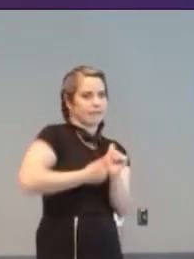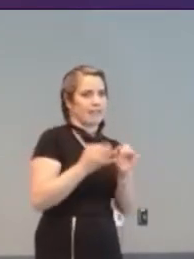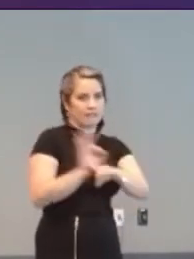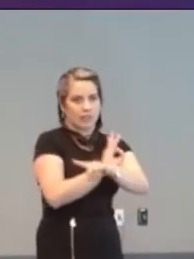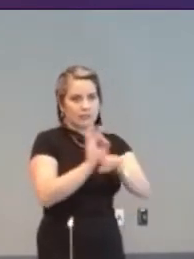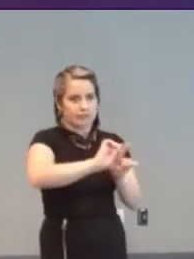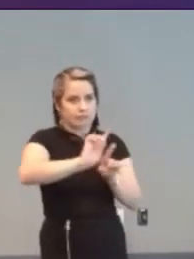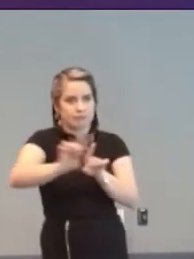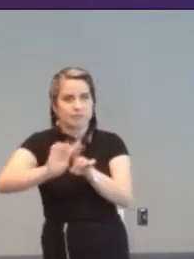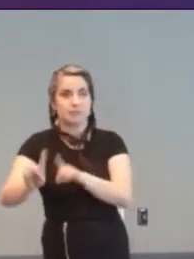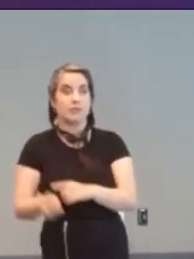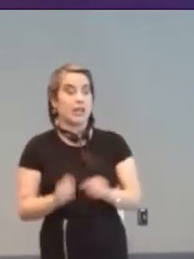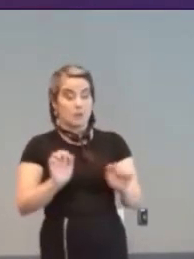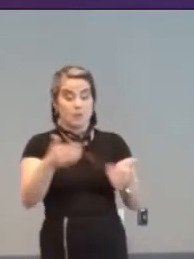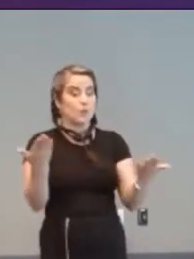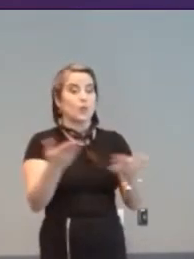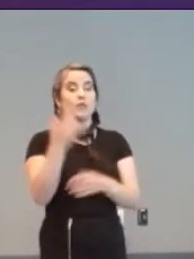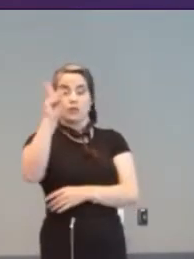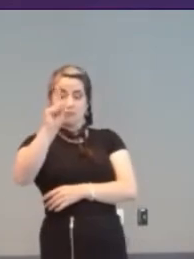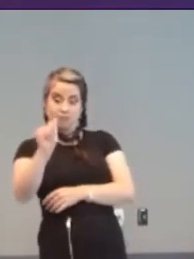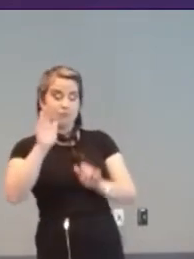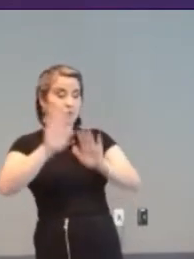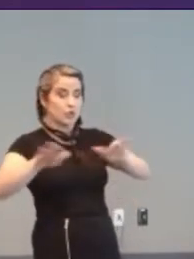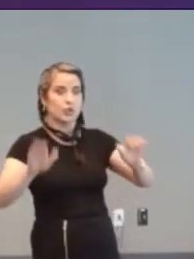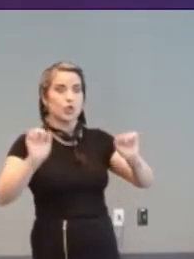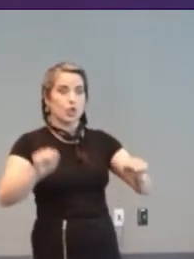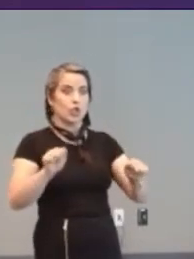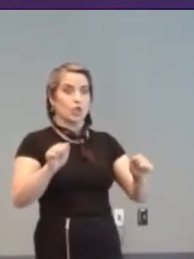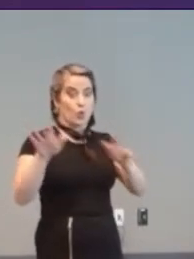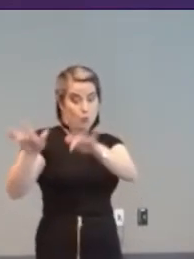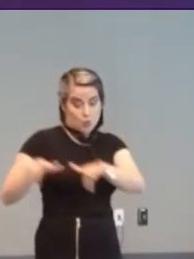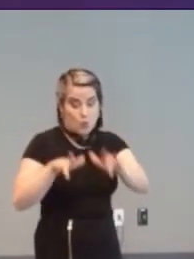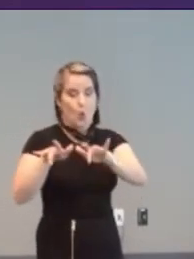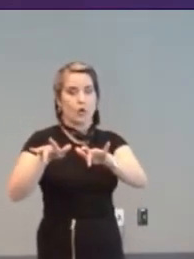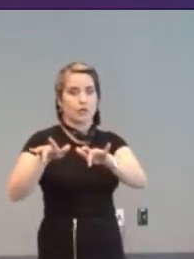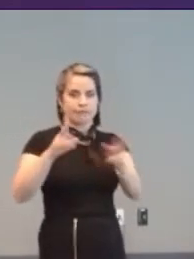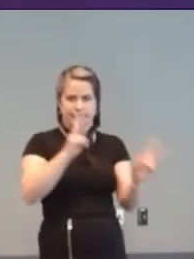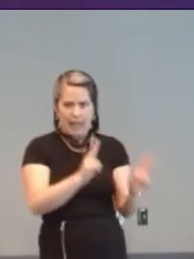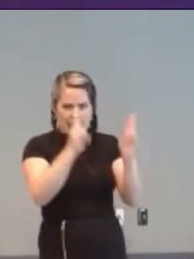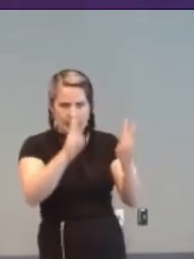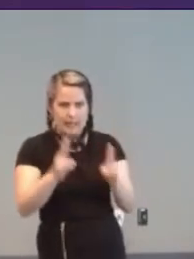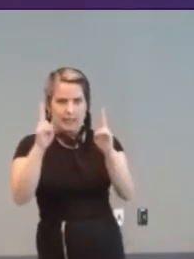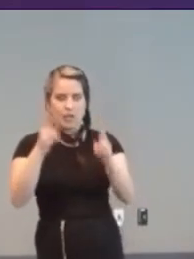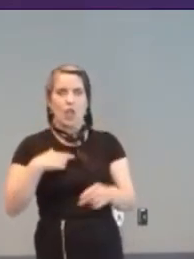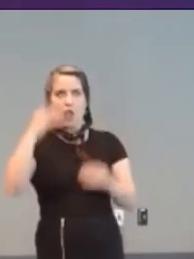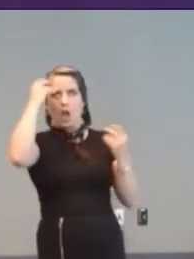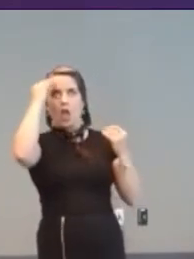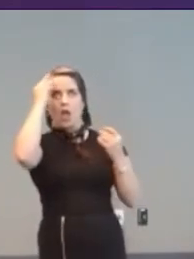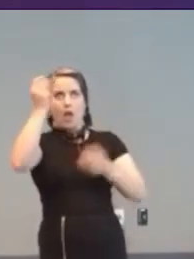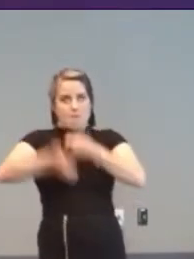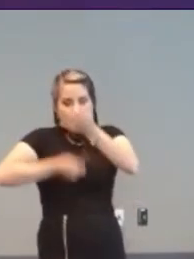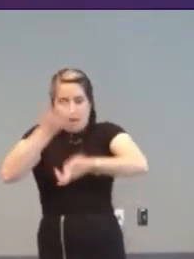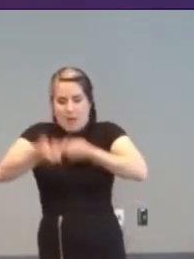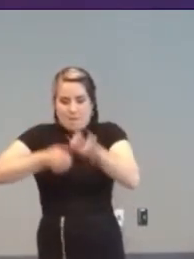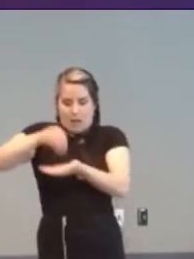Disabled children a means to record, edit, store and retrieve their thoughts, often for the first time